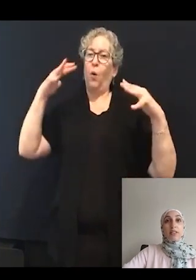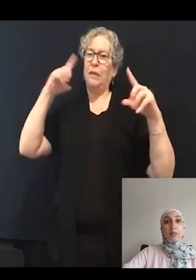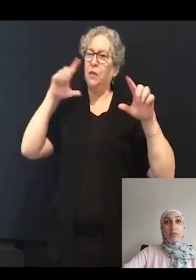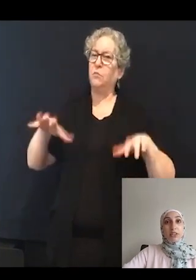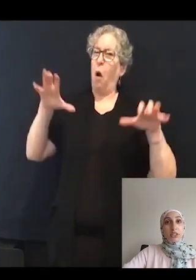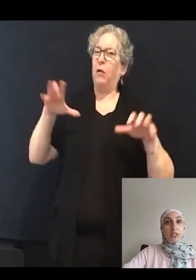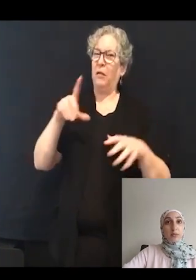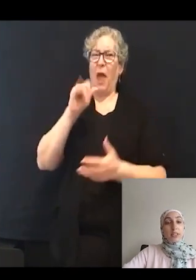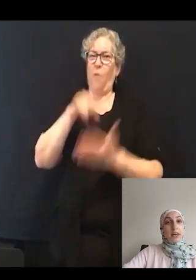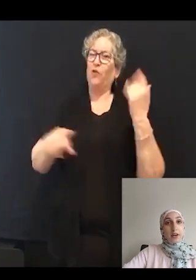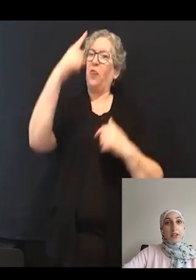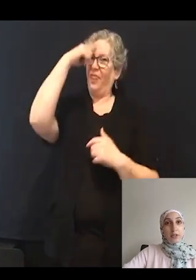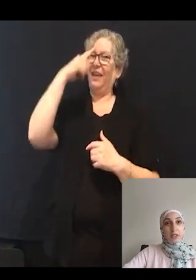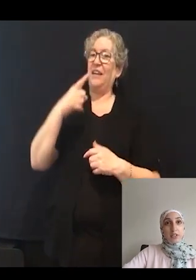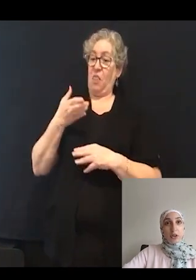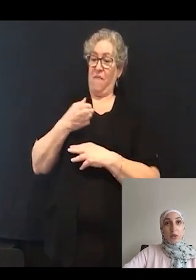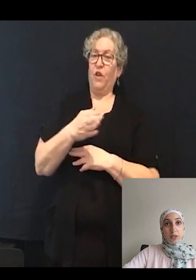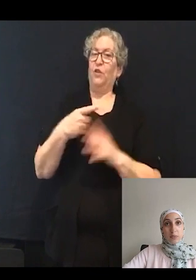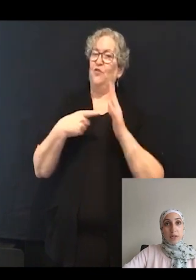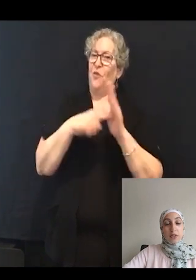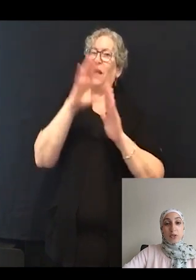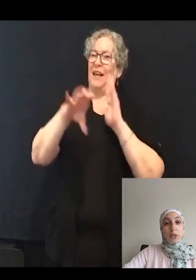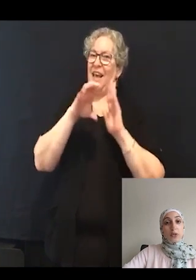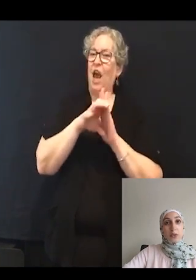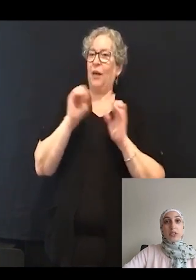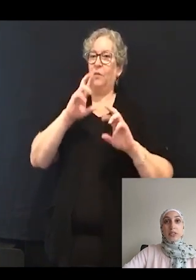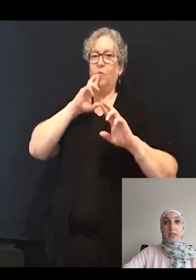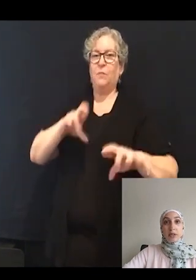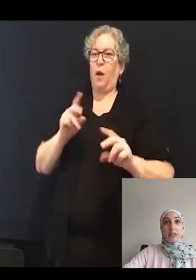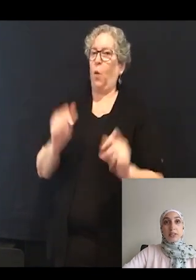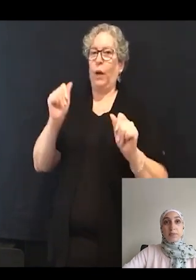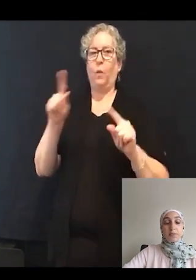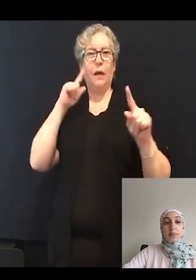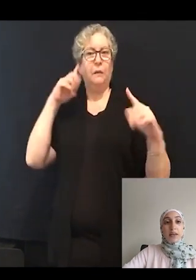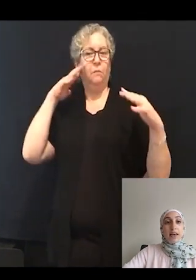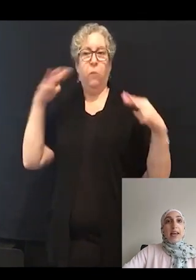A zebrafish exhibits a characteristic startle response to an acoustic stimulus.